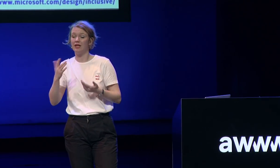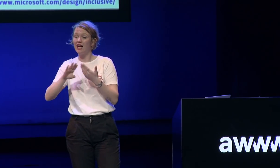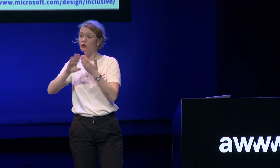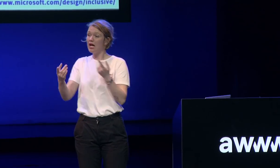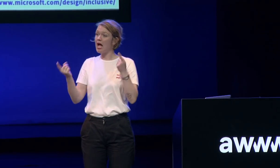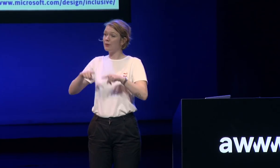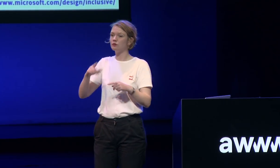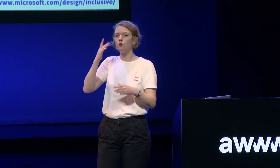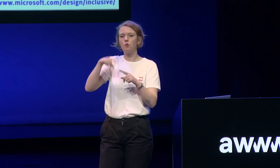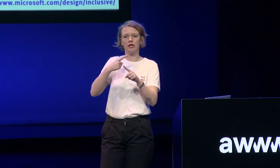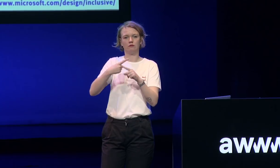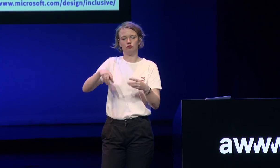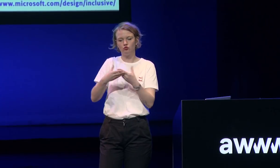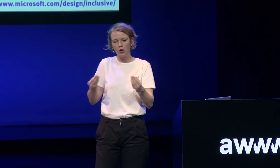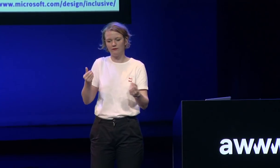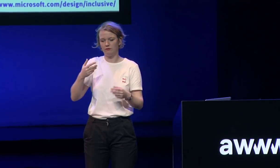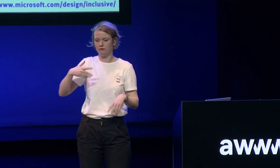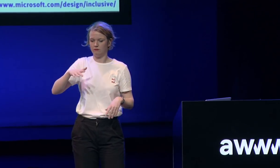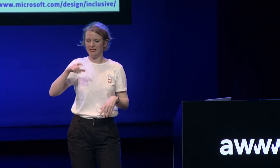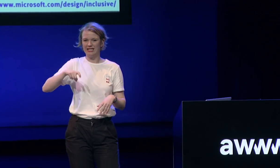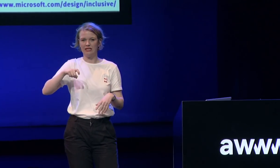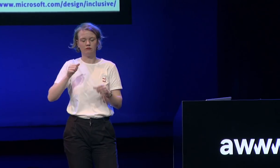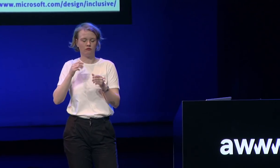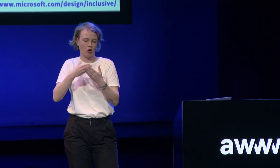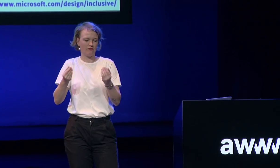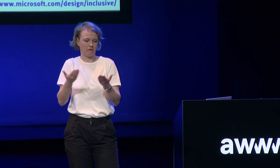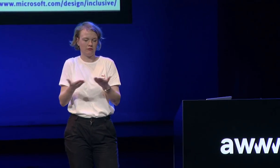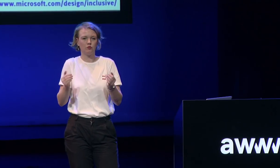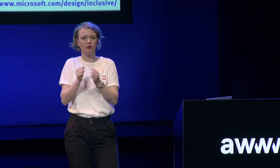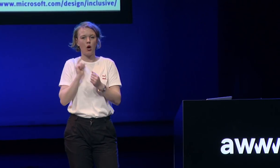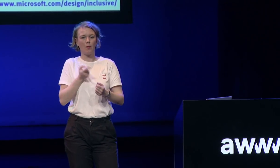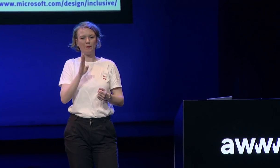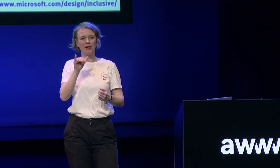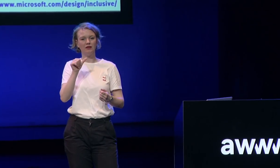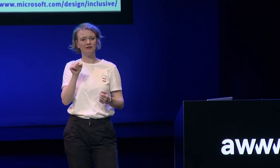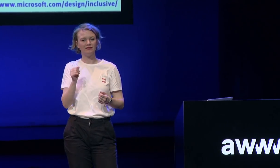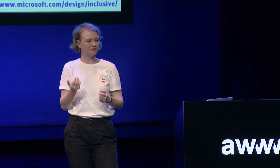recognize exclusion and this happens when we solve problems with our own